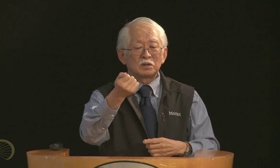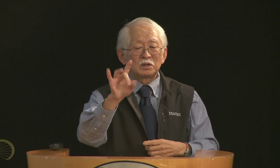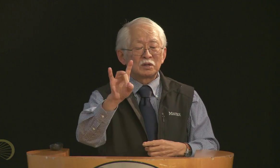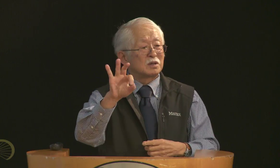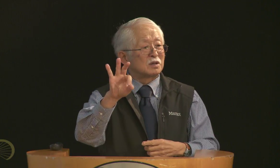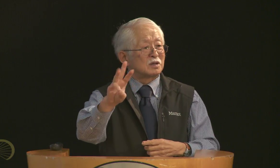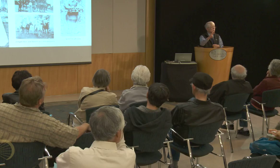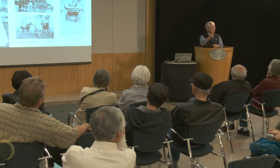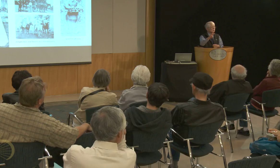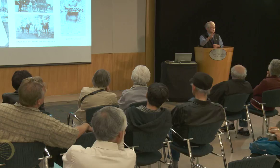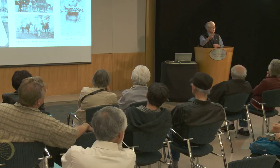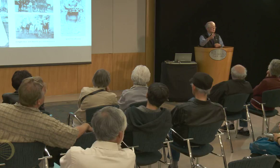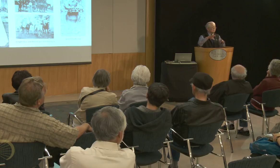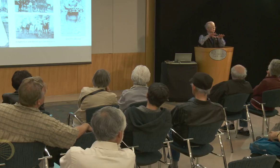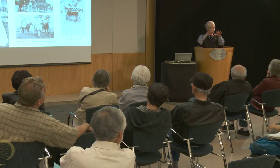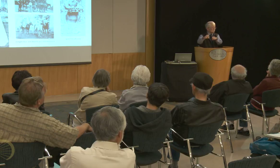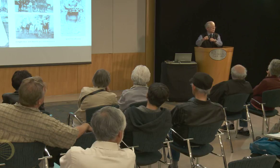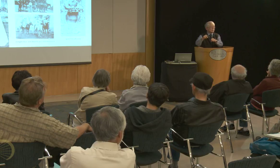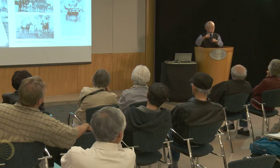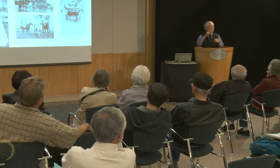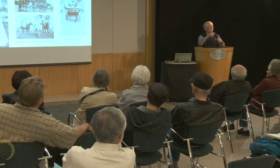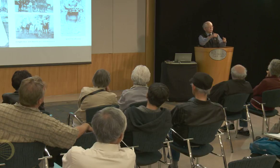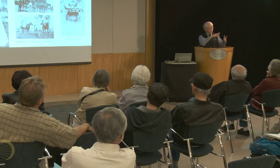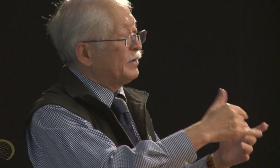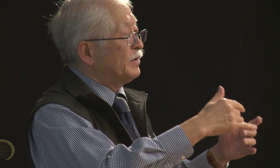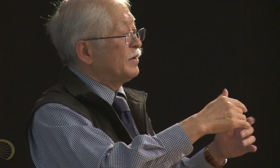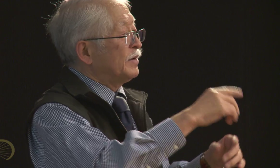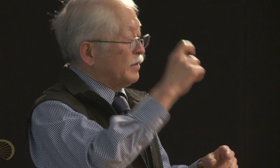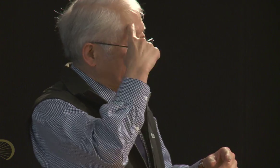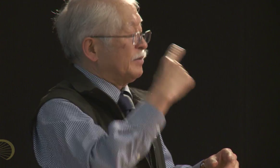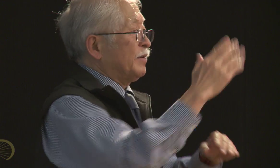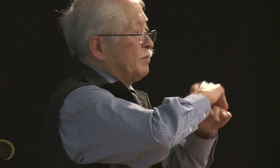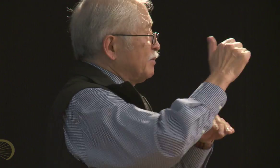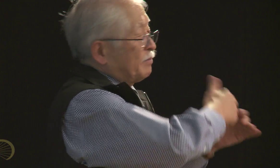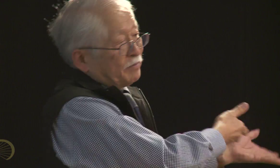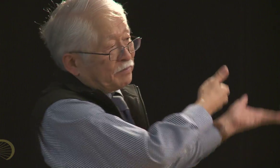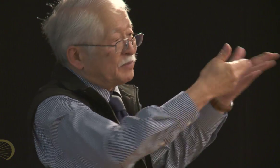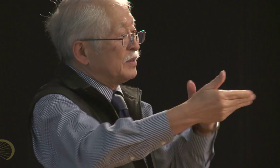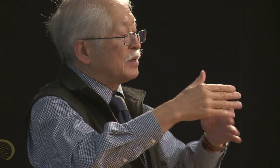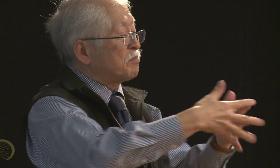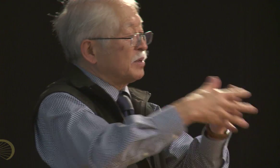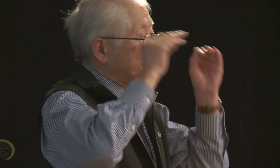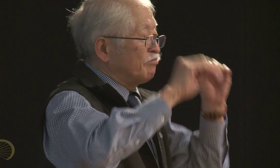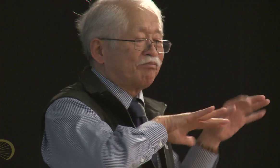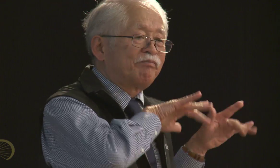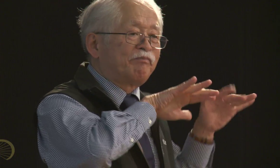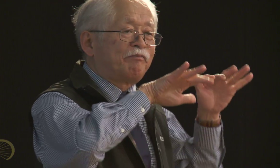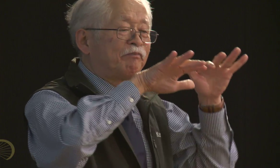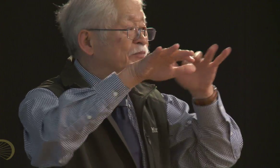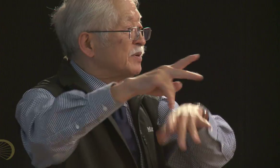in the mexican-american war 1896, and the Philippines were occupied, so they called many people